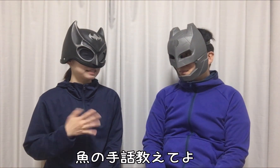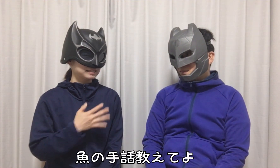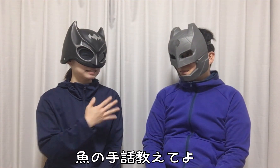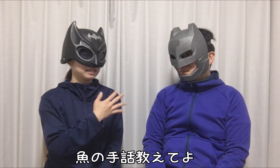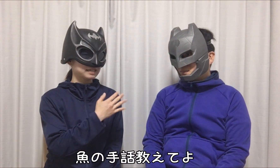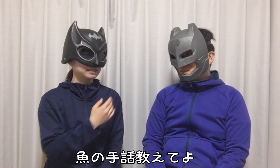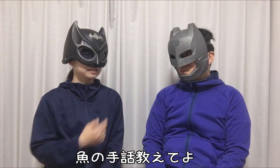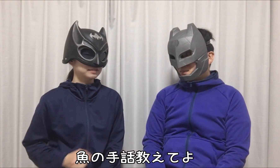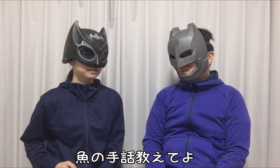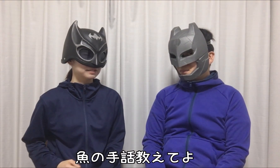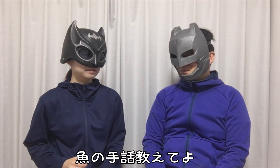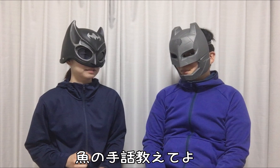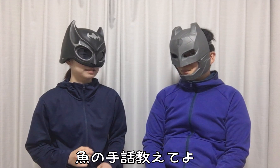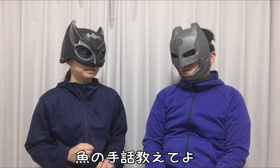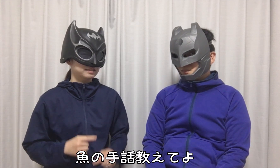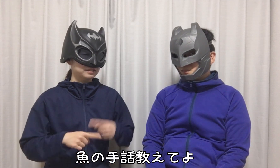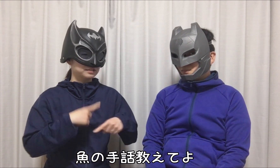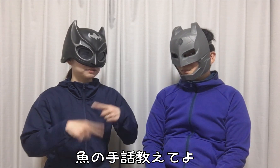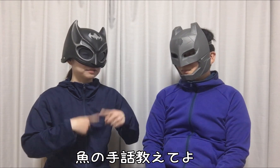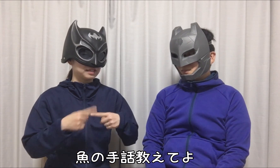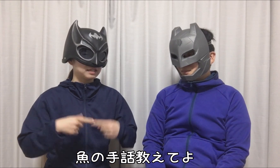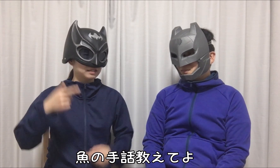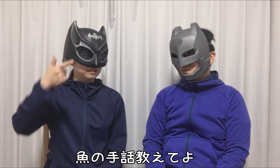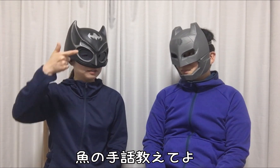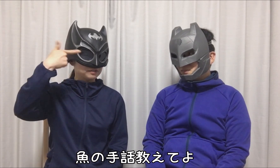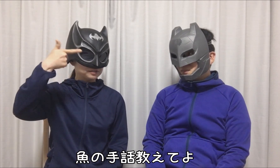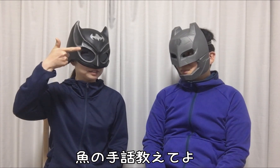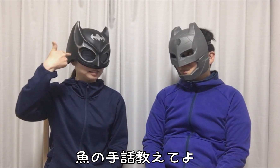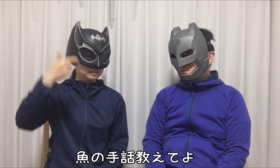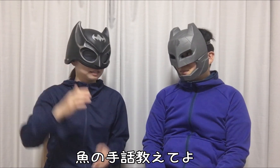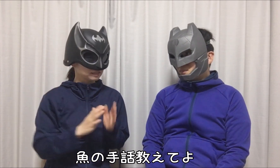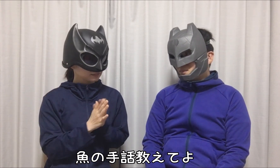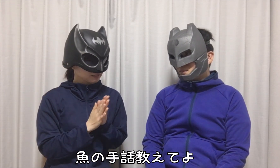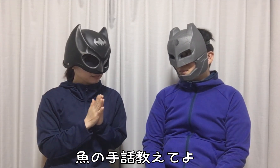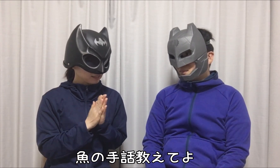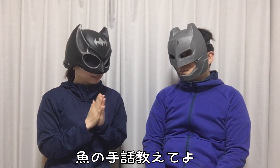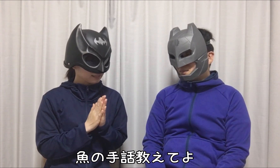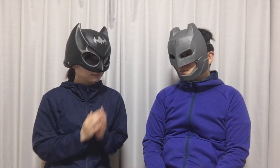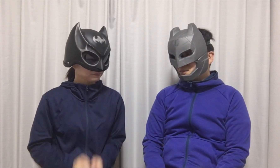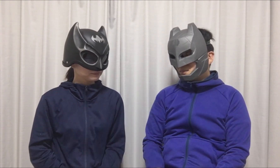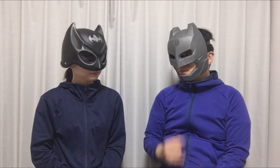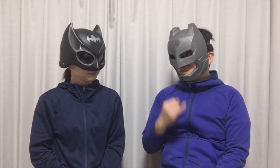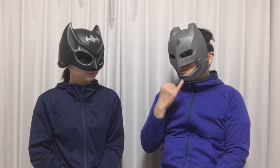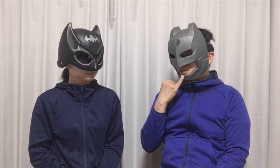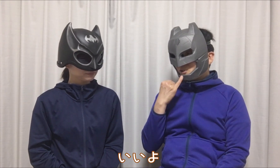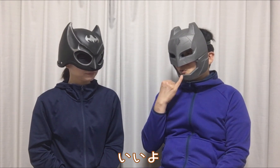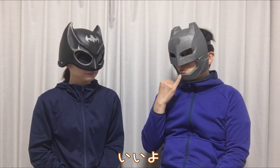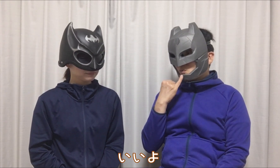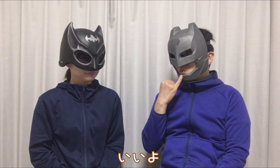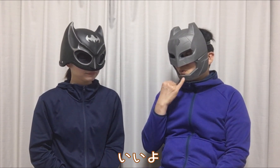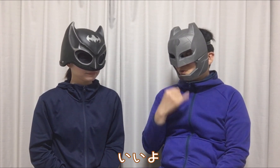Please teach me how to sign "Seafood". Okay